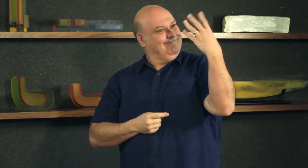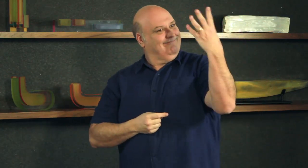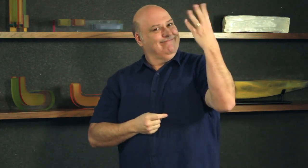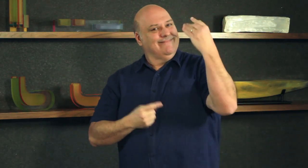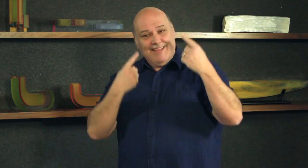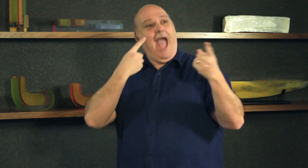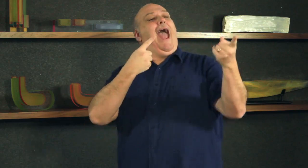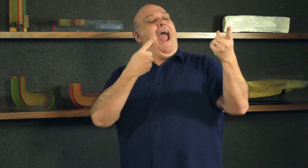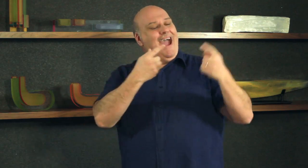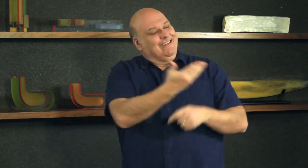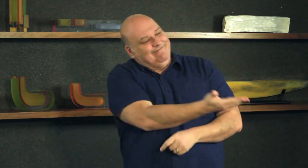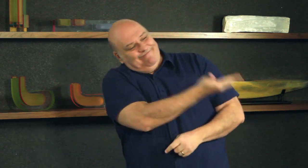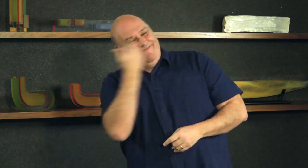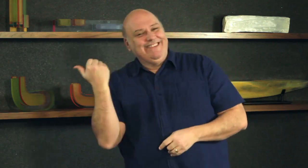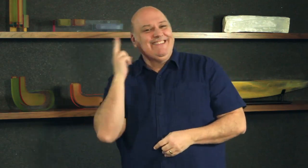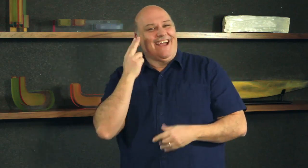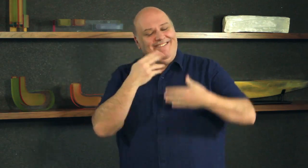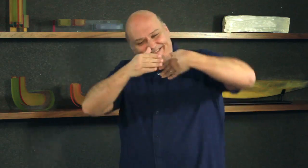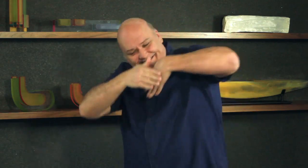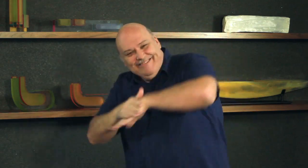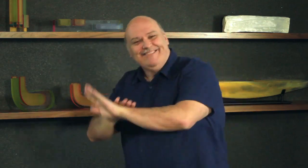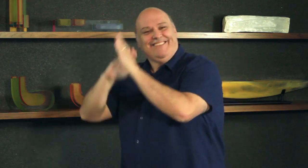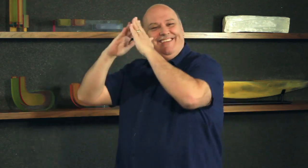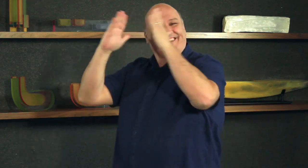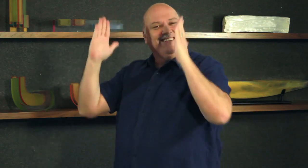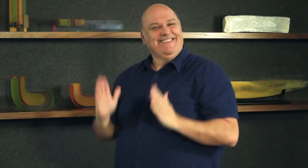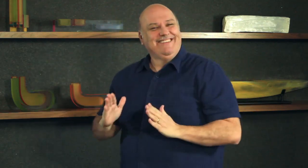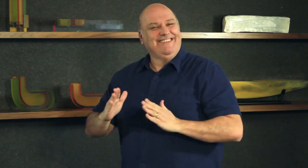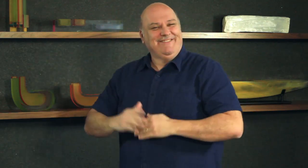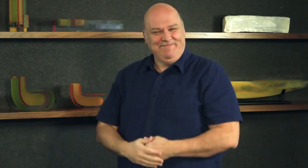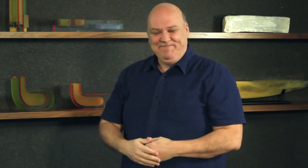lights would have been helpful. You agree?!